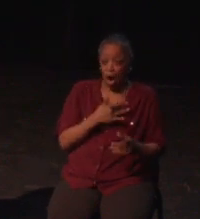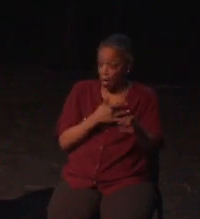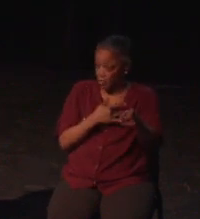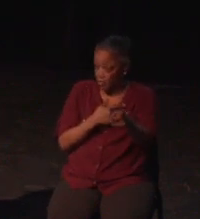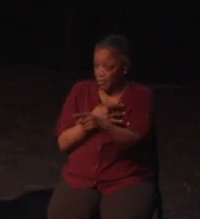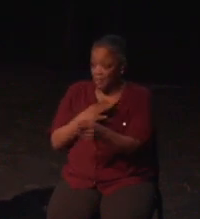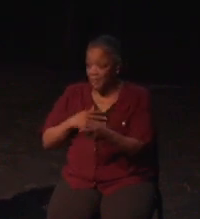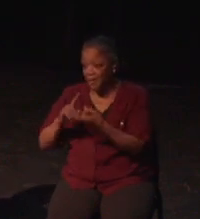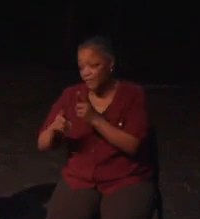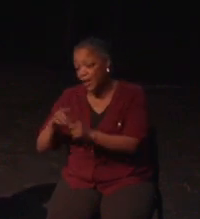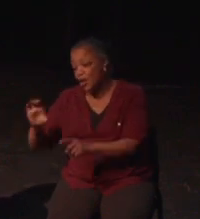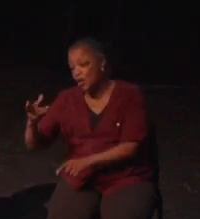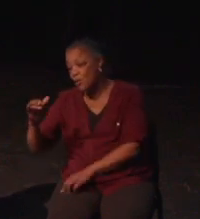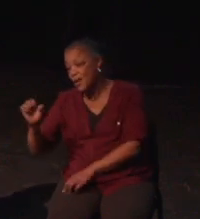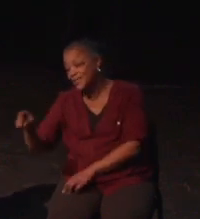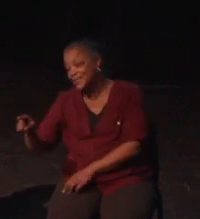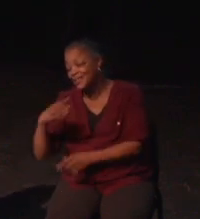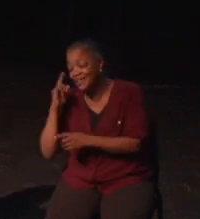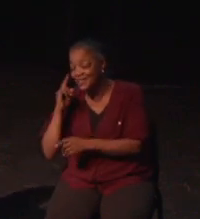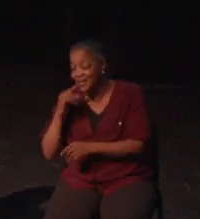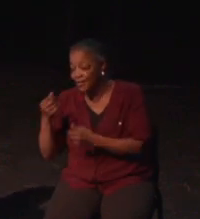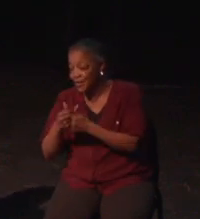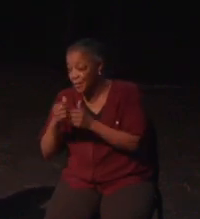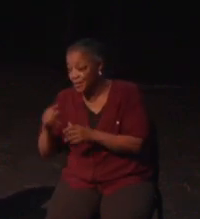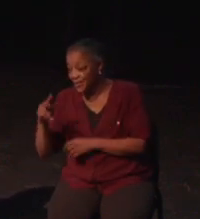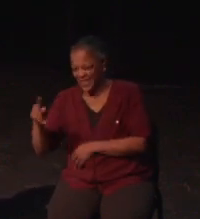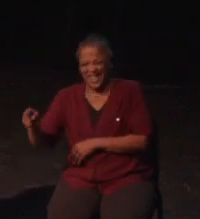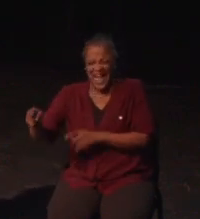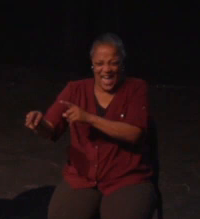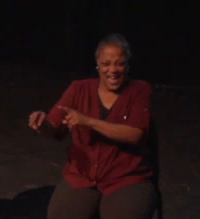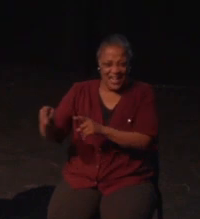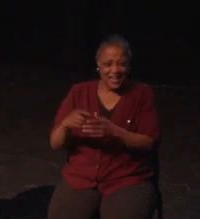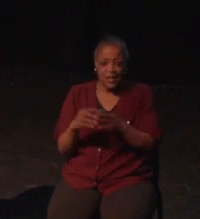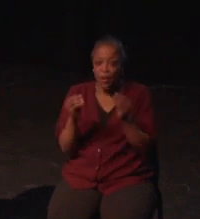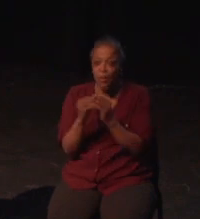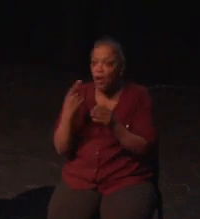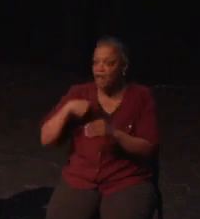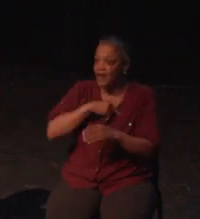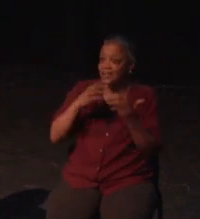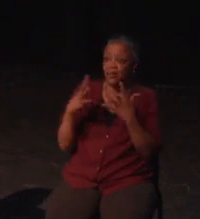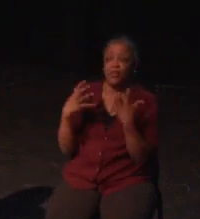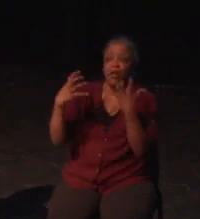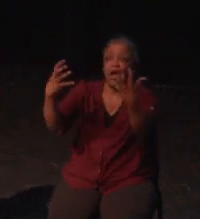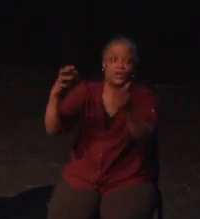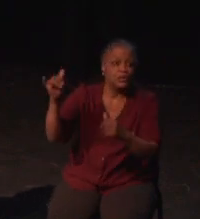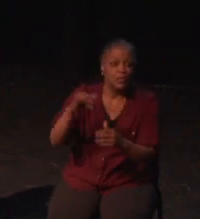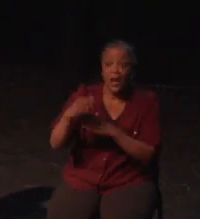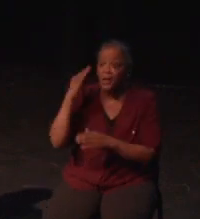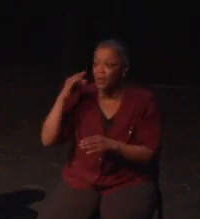my favorite game of all time, and I felt a deeply personal connection to it. In contrast, persona 5, which I did also adore,